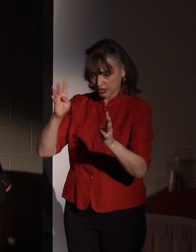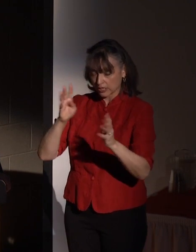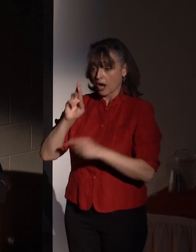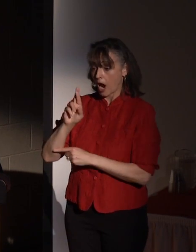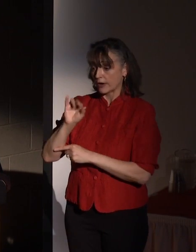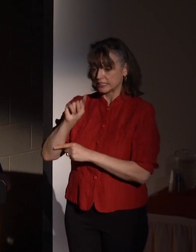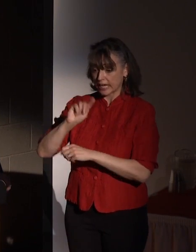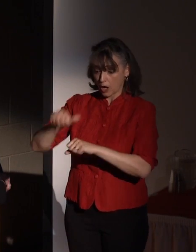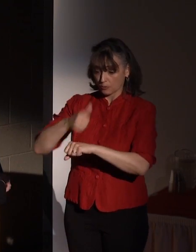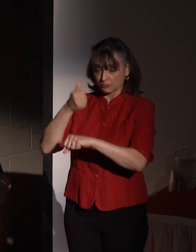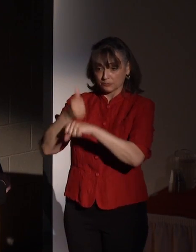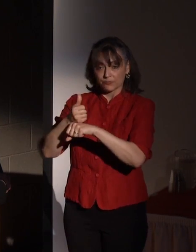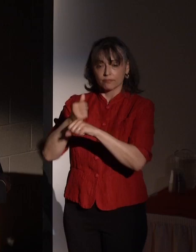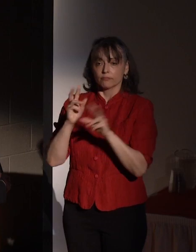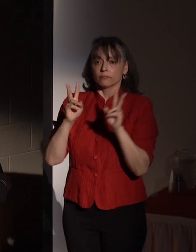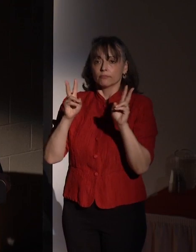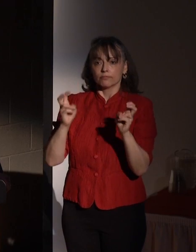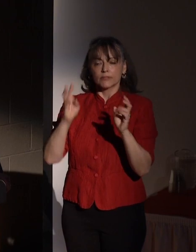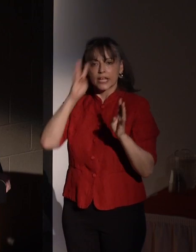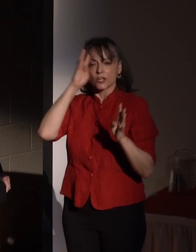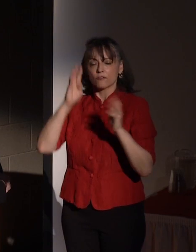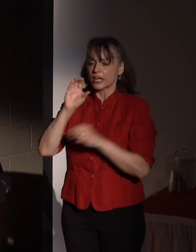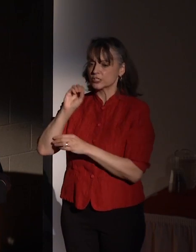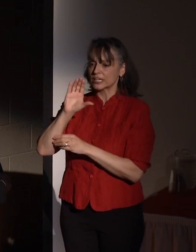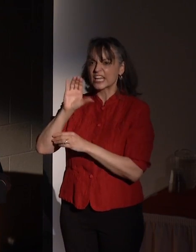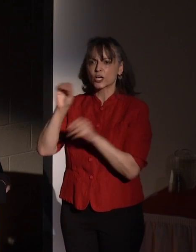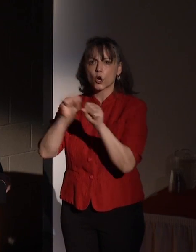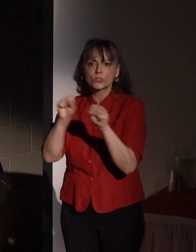ecosystem that connects all the colleges and fields of study